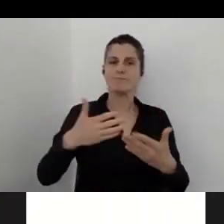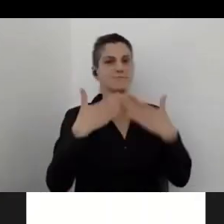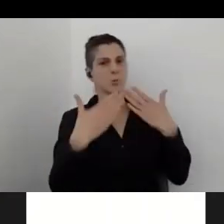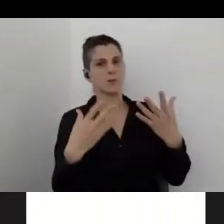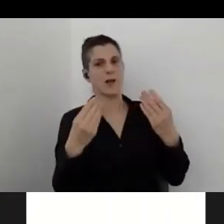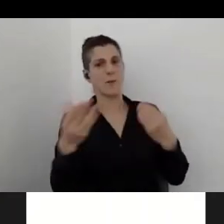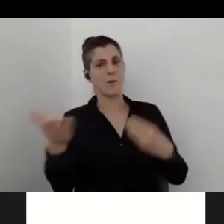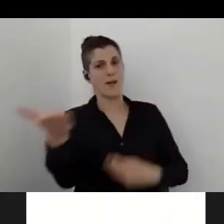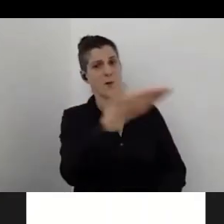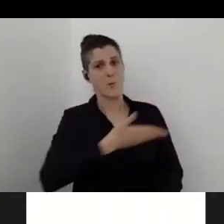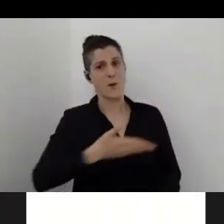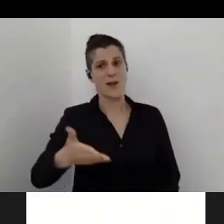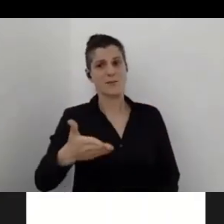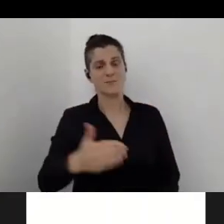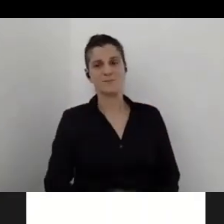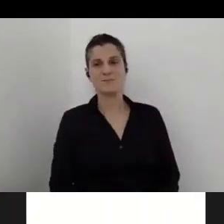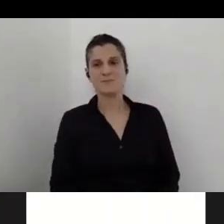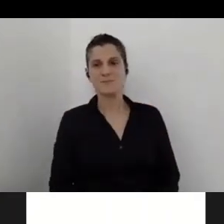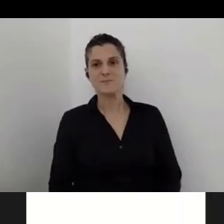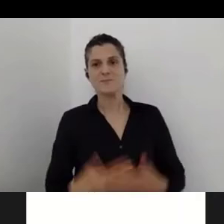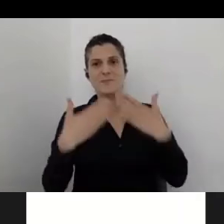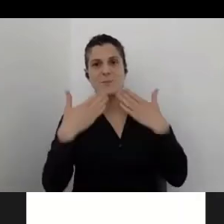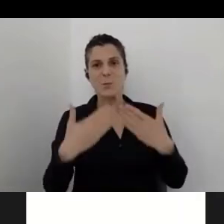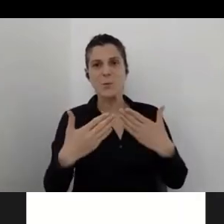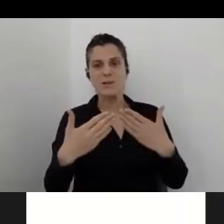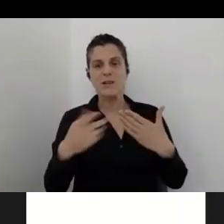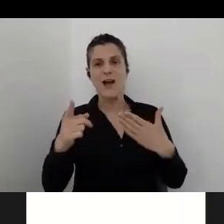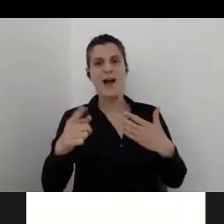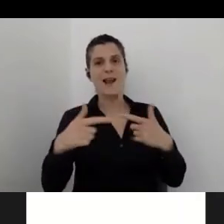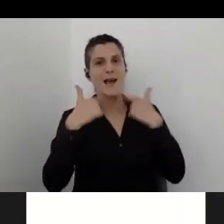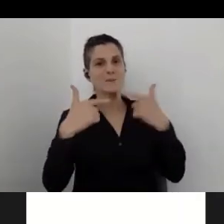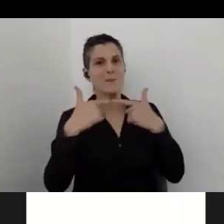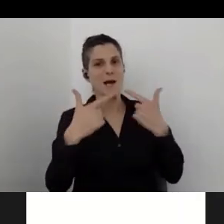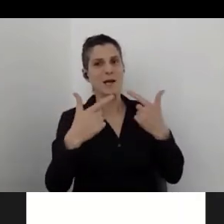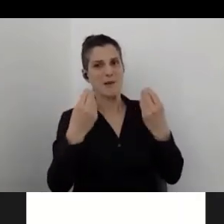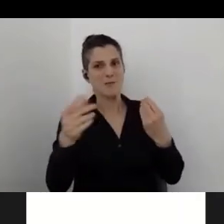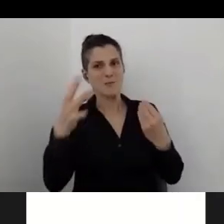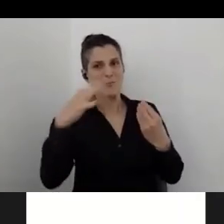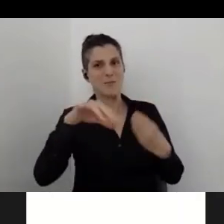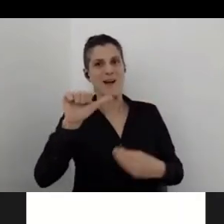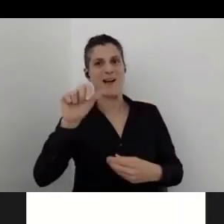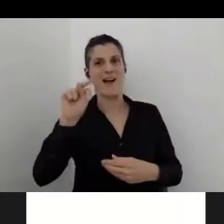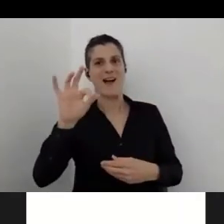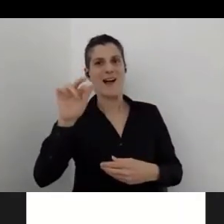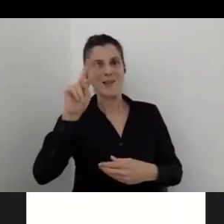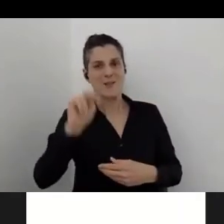Thank you all for your good explanation, Anton, and Eran for the interpreter,